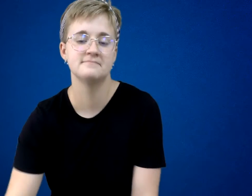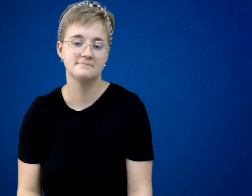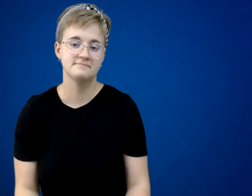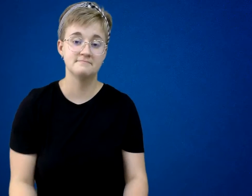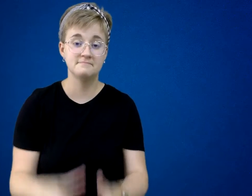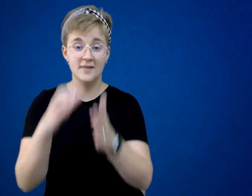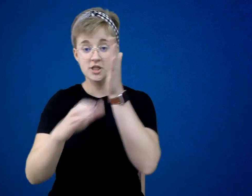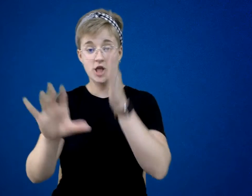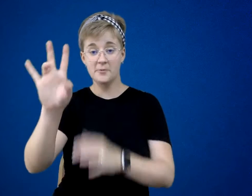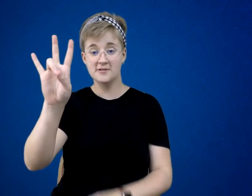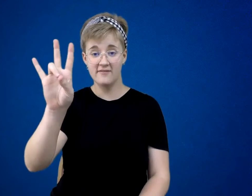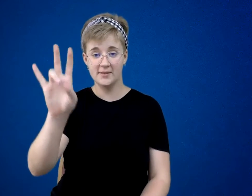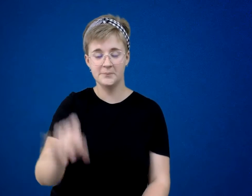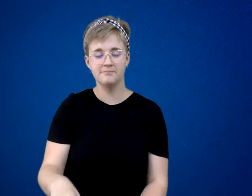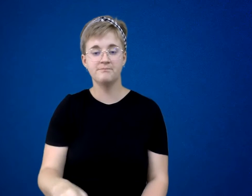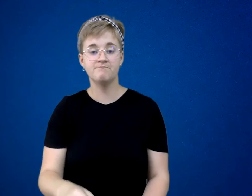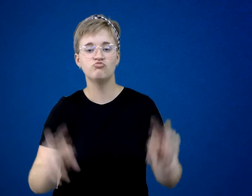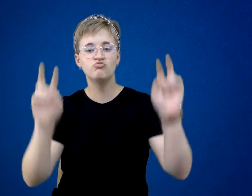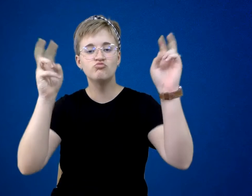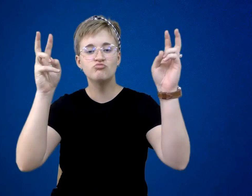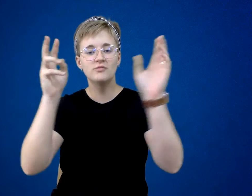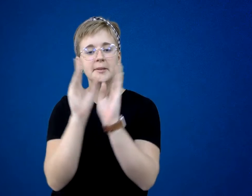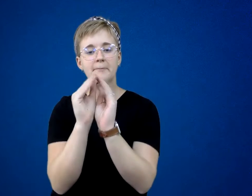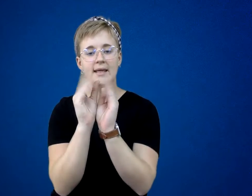Chapter Seven “The Meeting”